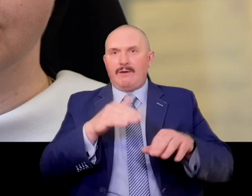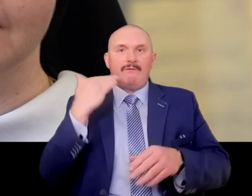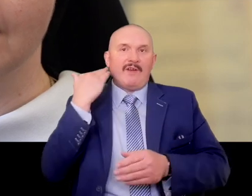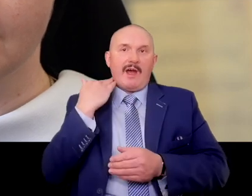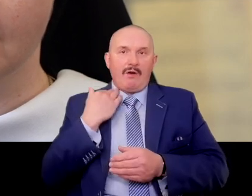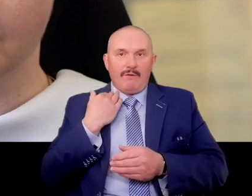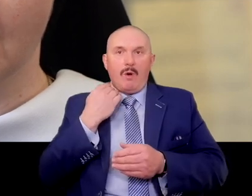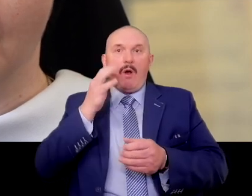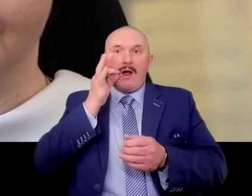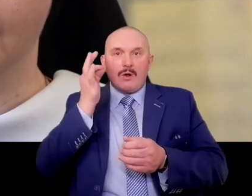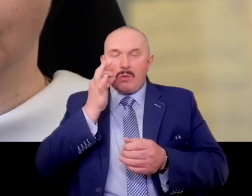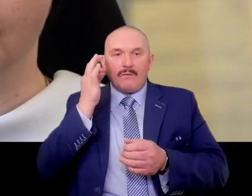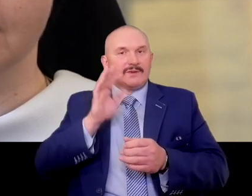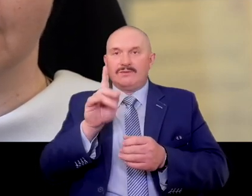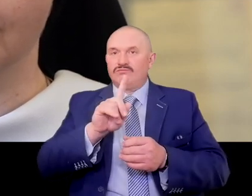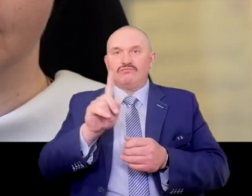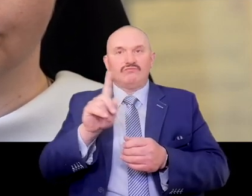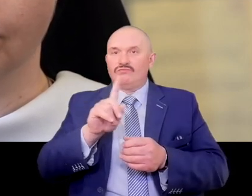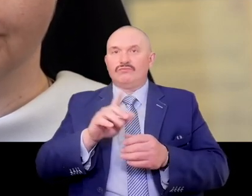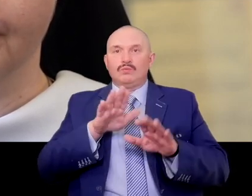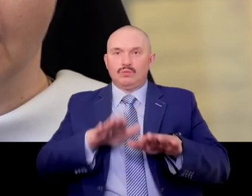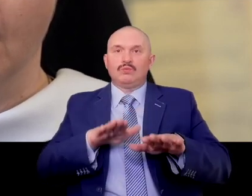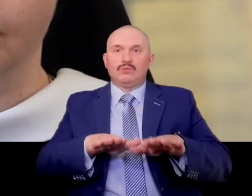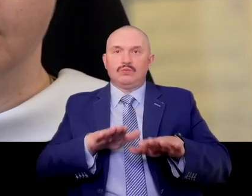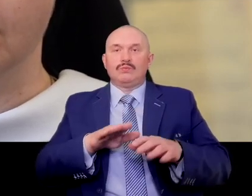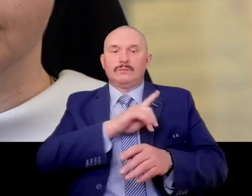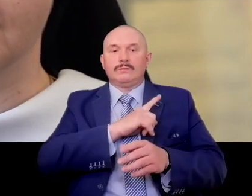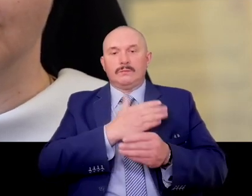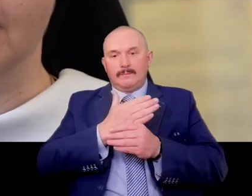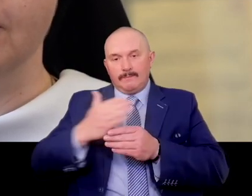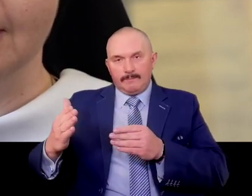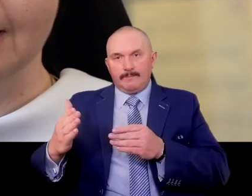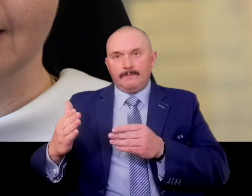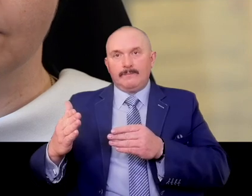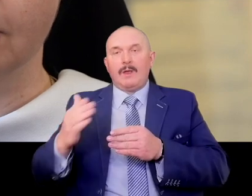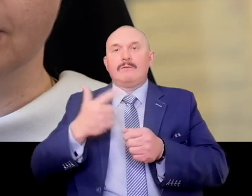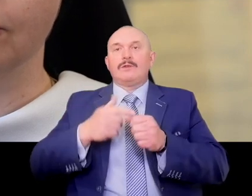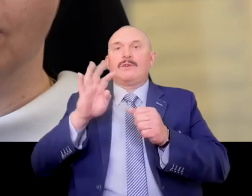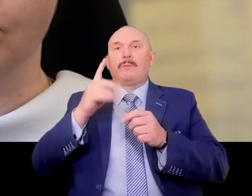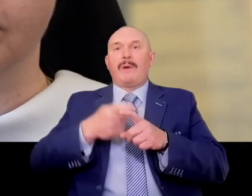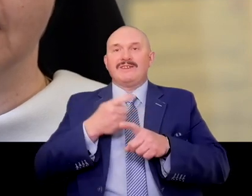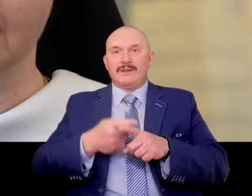Sister Alicja stayed at her post till the end. On the 24th of October